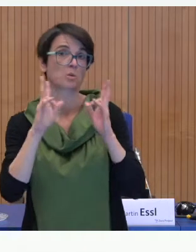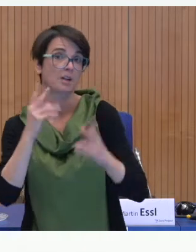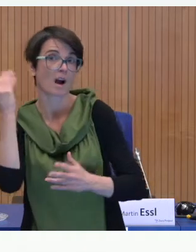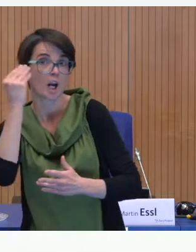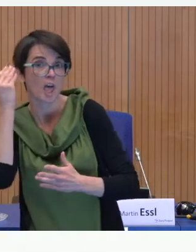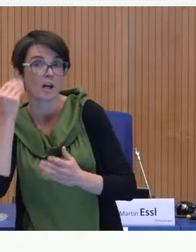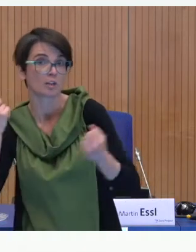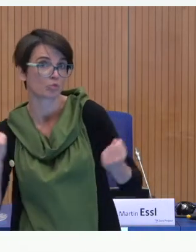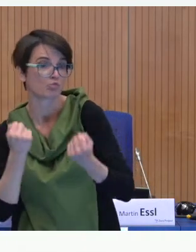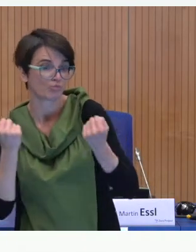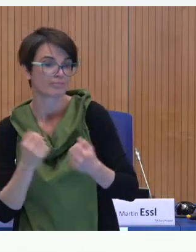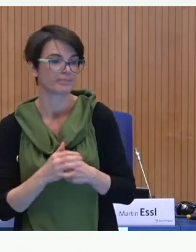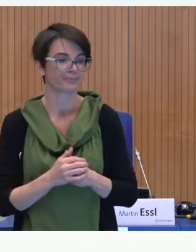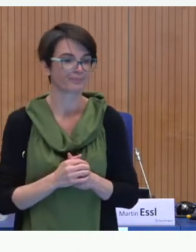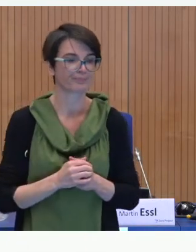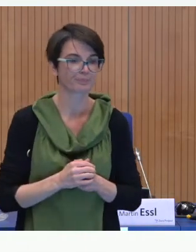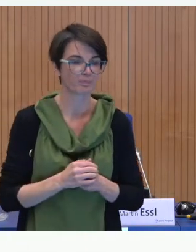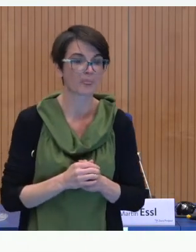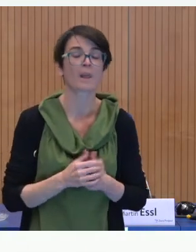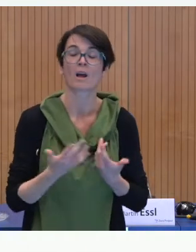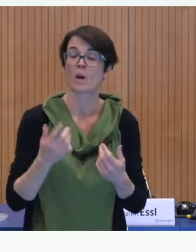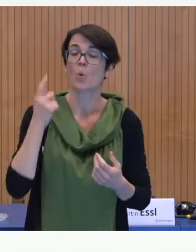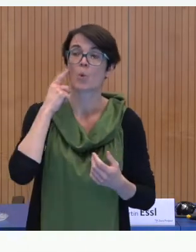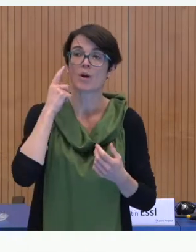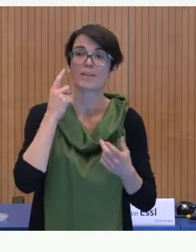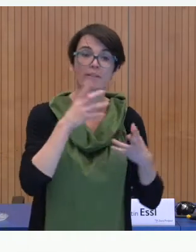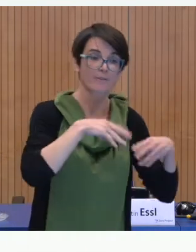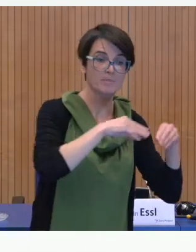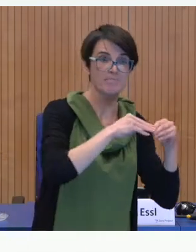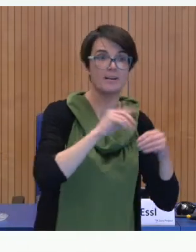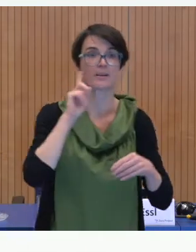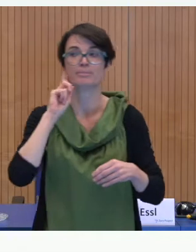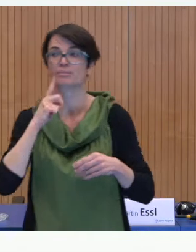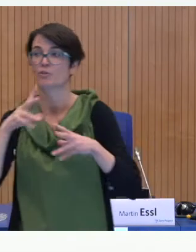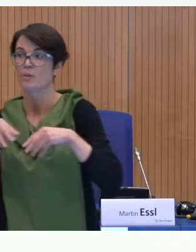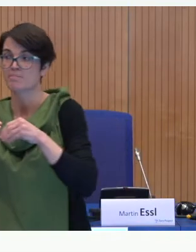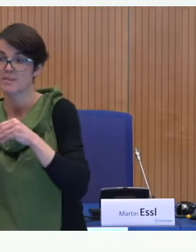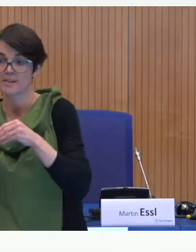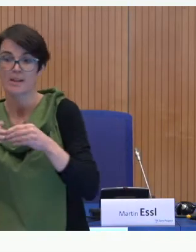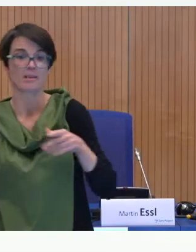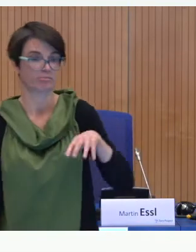We bring hearing and deaf families together to learn more from each other.